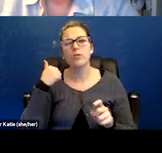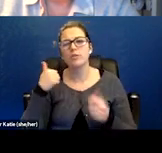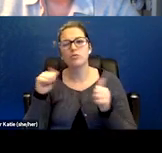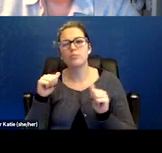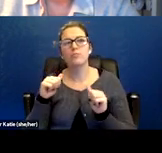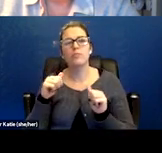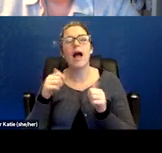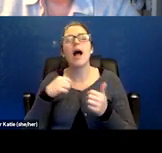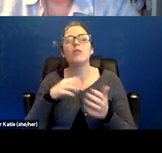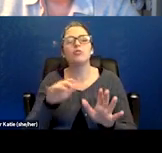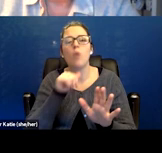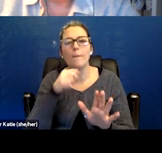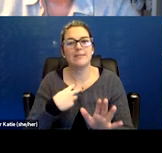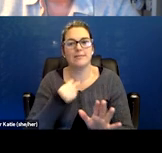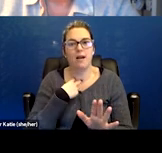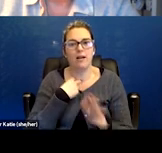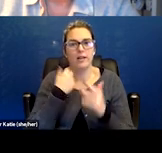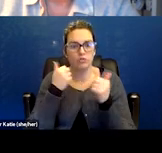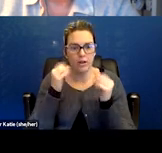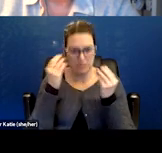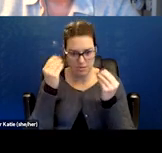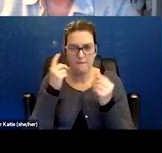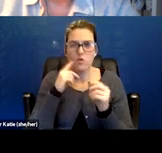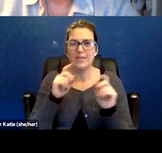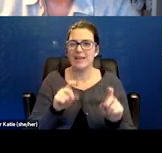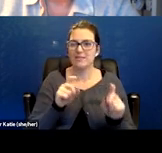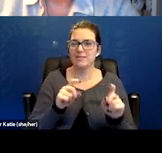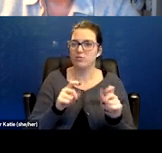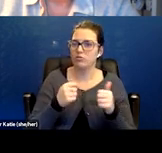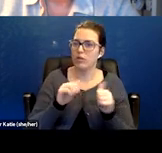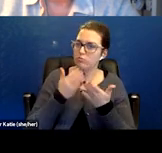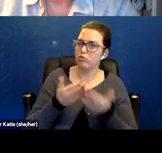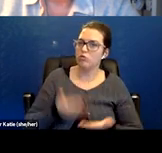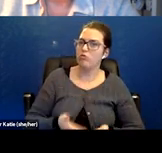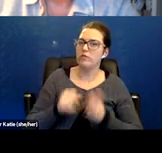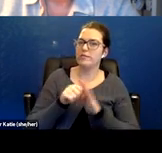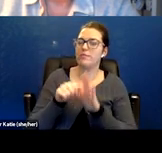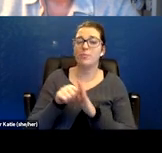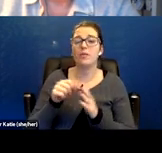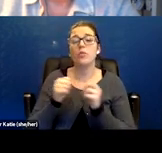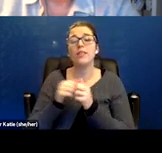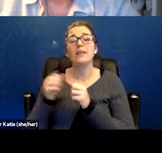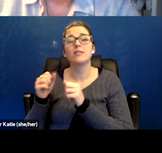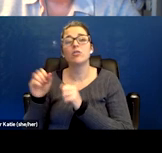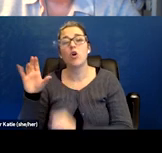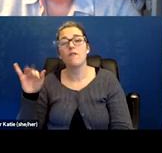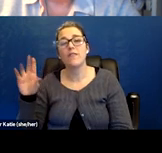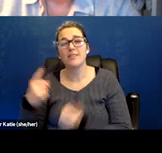to necessarily, to quantify the symptoms because a lot of times with COVID you have symptoms that are outside of what would be expected